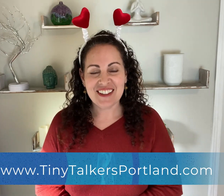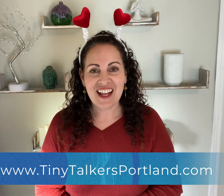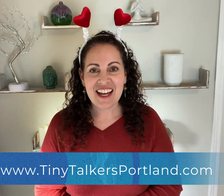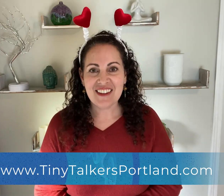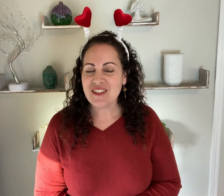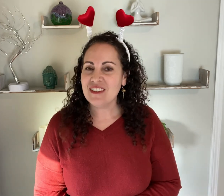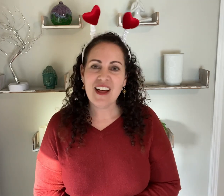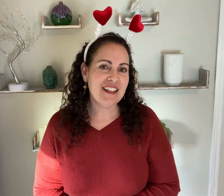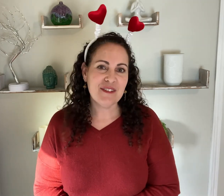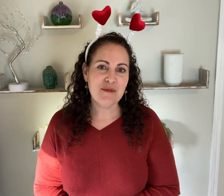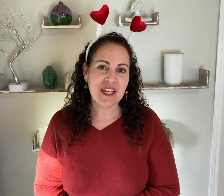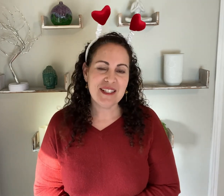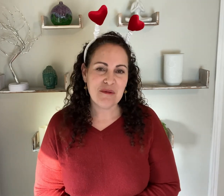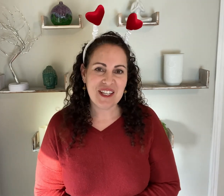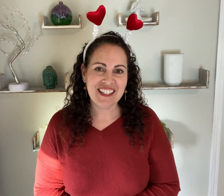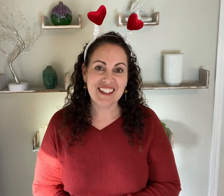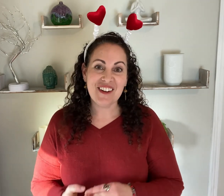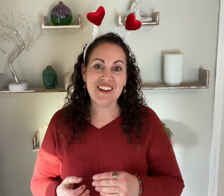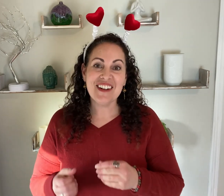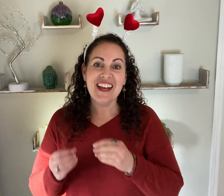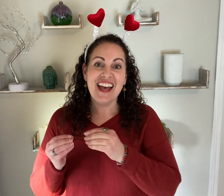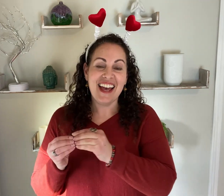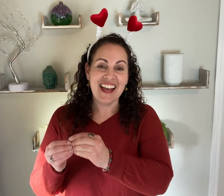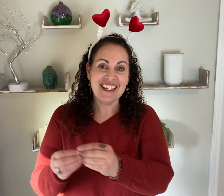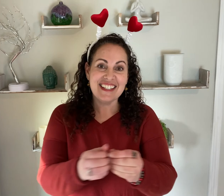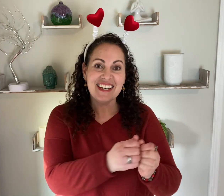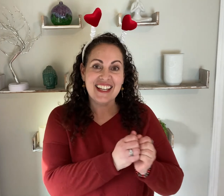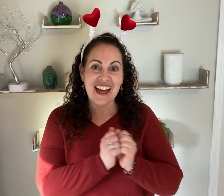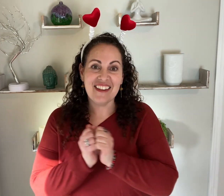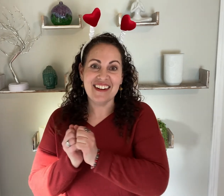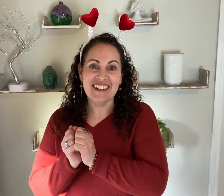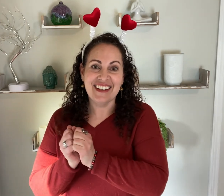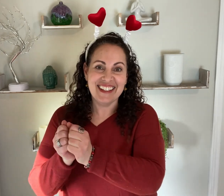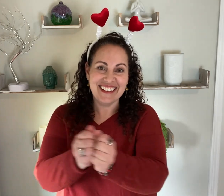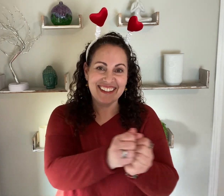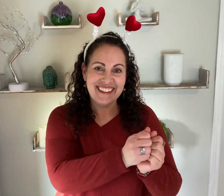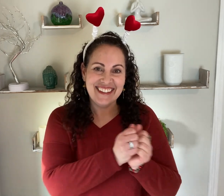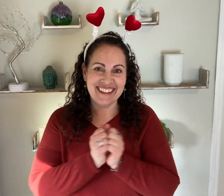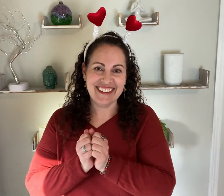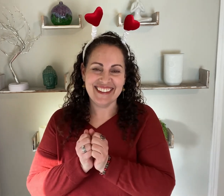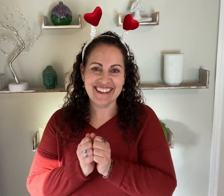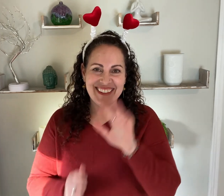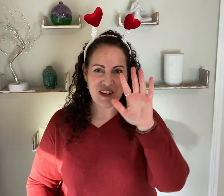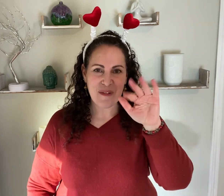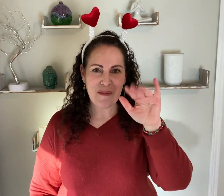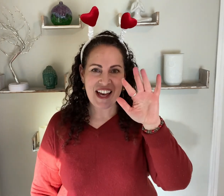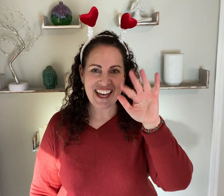There’s lots of ways that we can learn together. Bye bye!